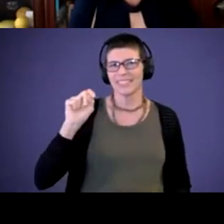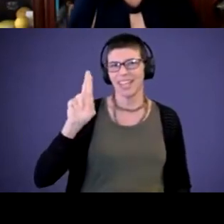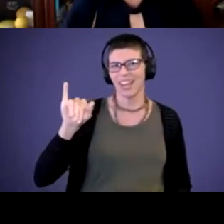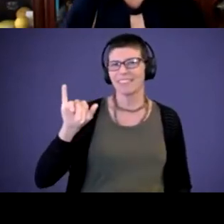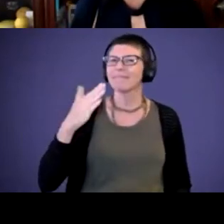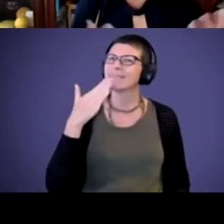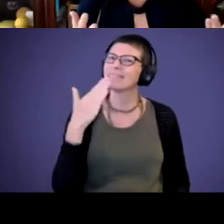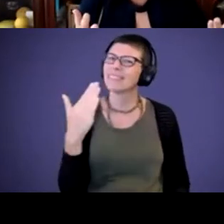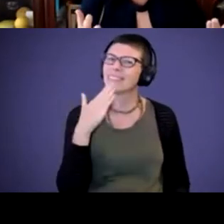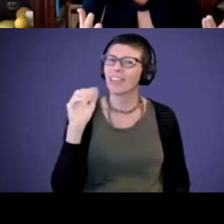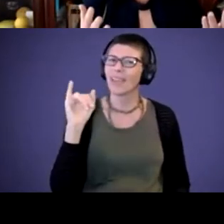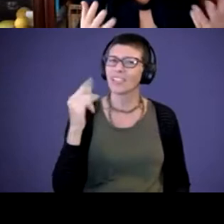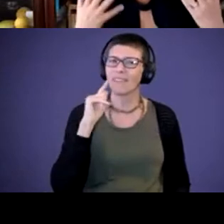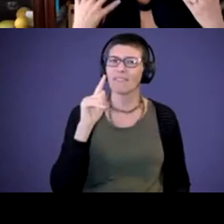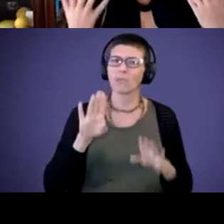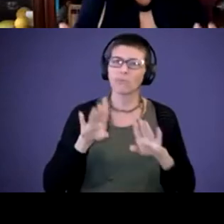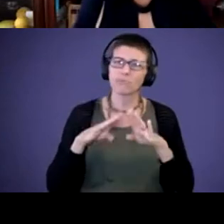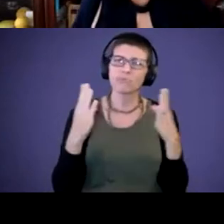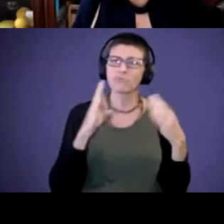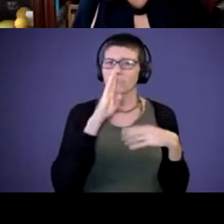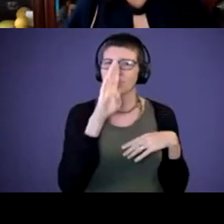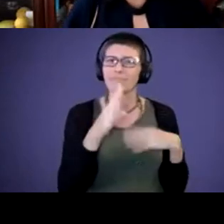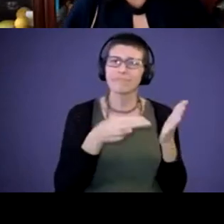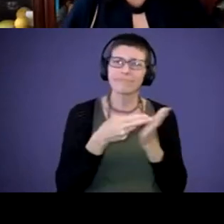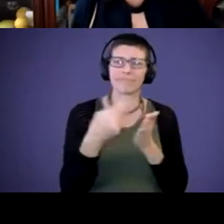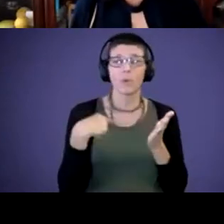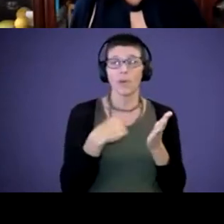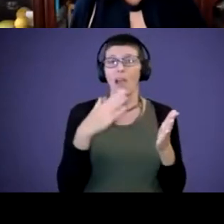so honest and so straight. I mean, we all have different stories and for sharing that,